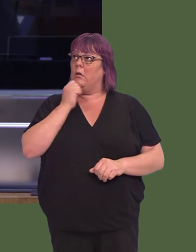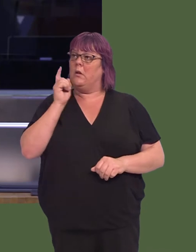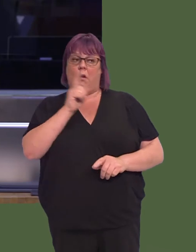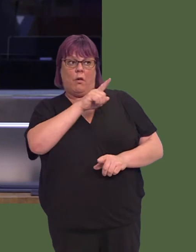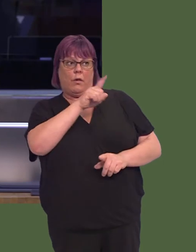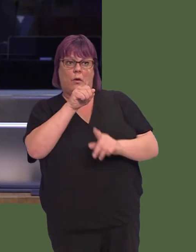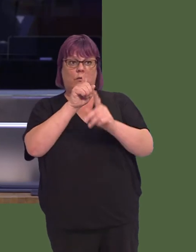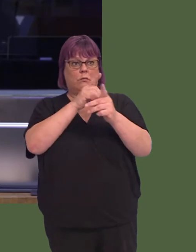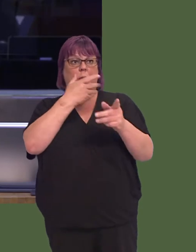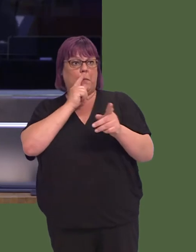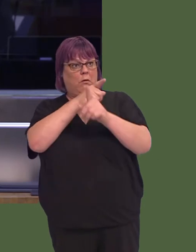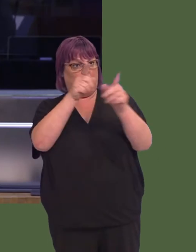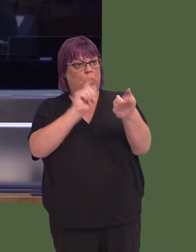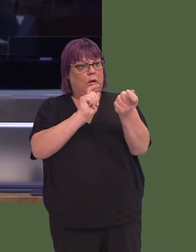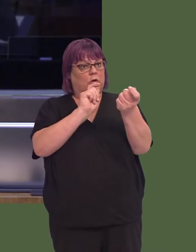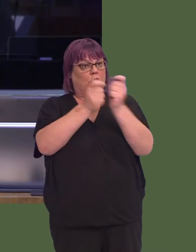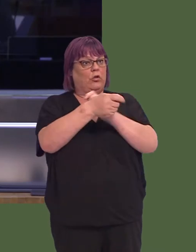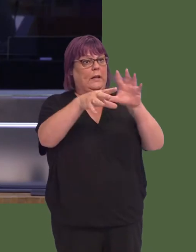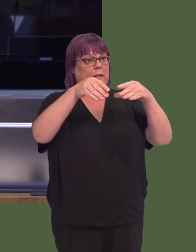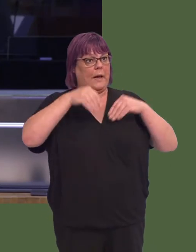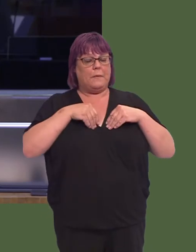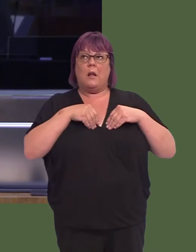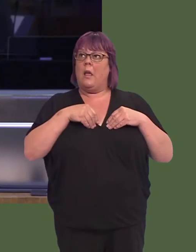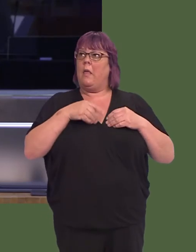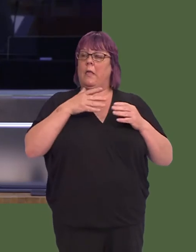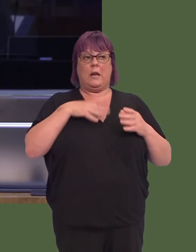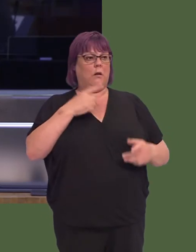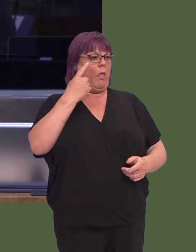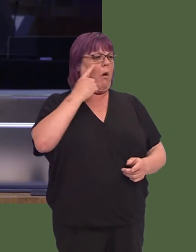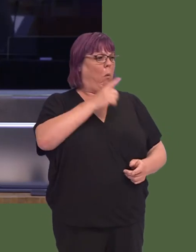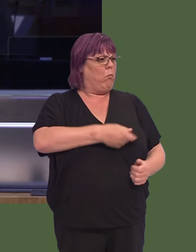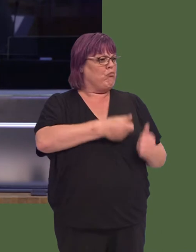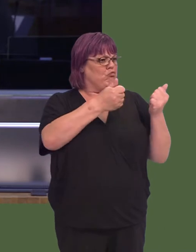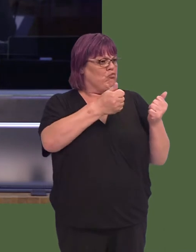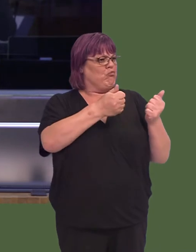If changes are going to be acceptable to the public at large, then they have to benefit